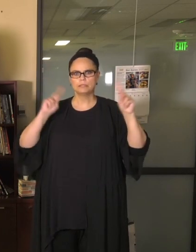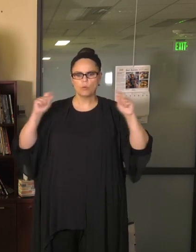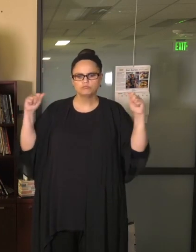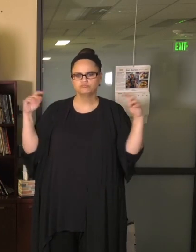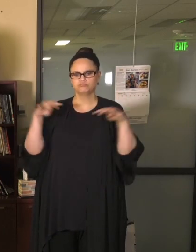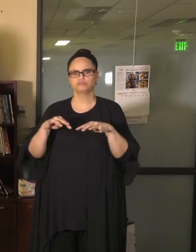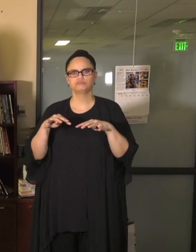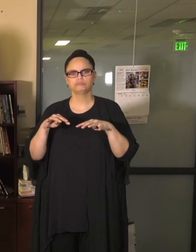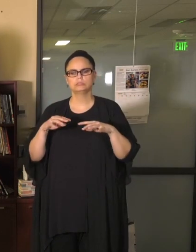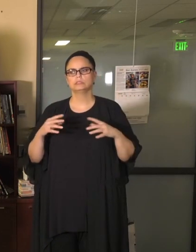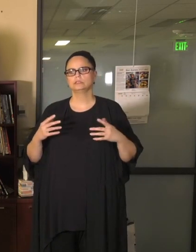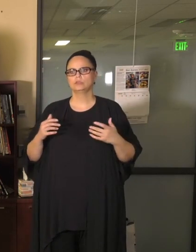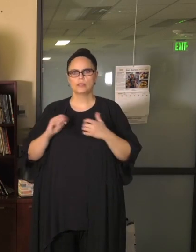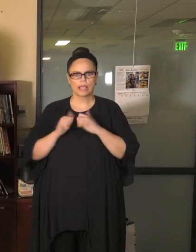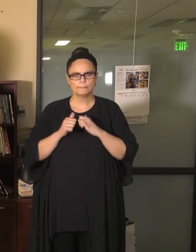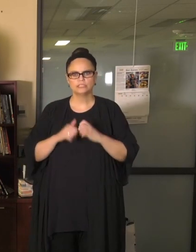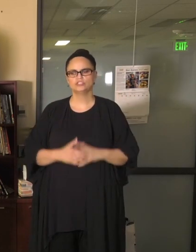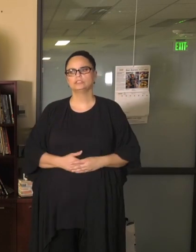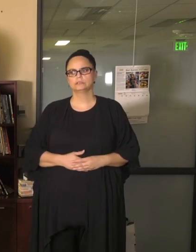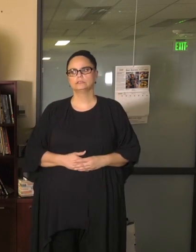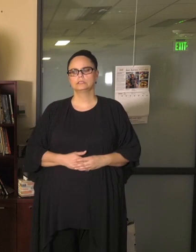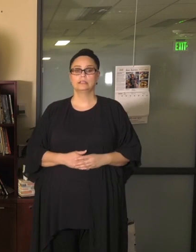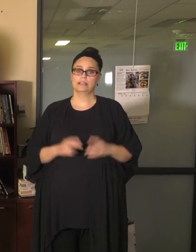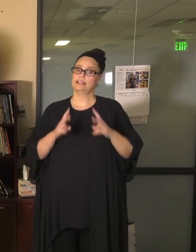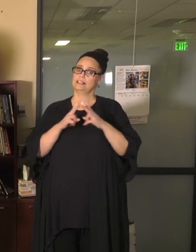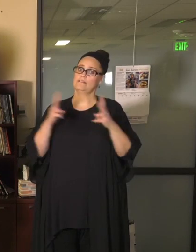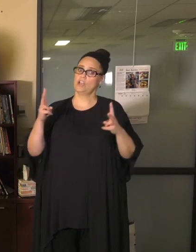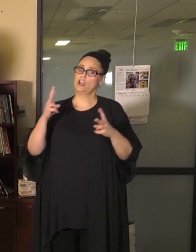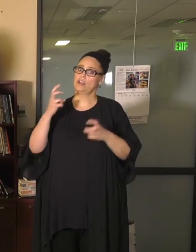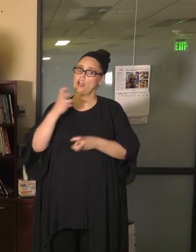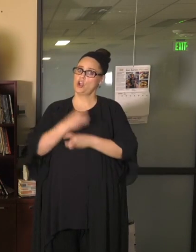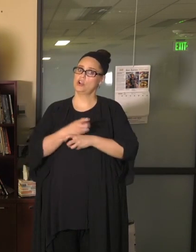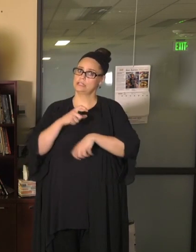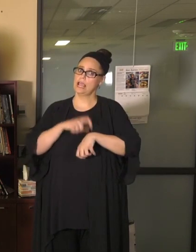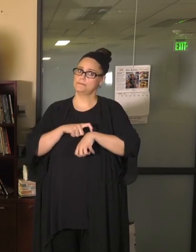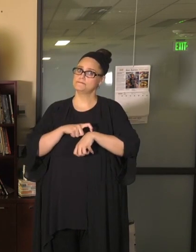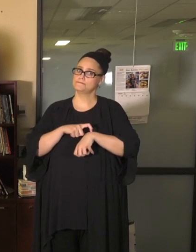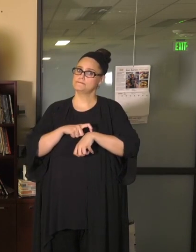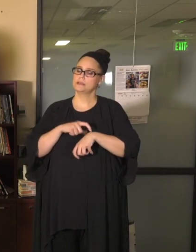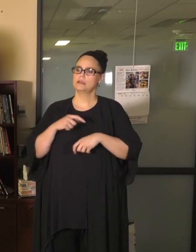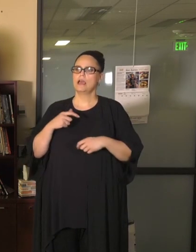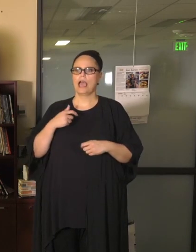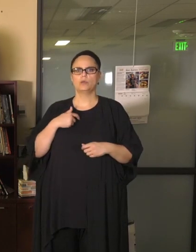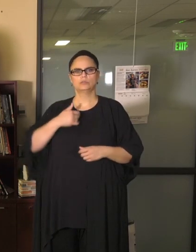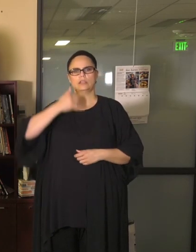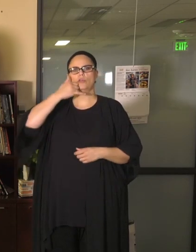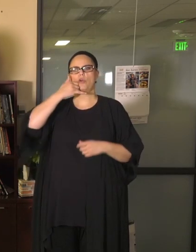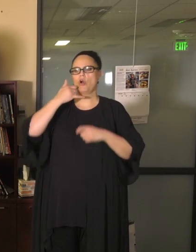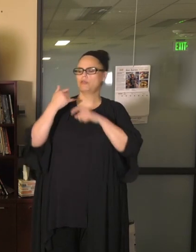competitions as well. It's a very difficult time. I was on a call today with superintendents from around the